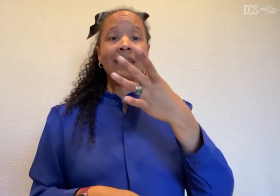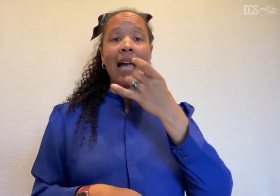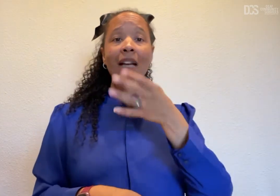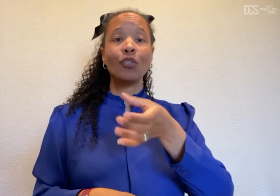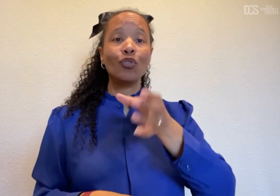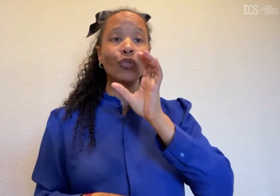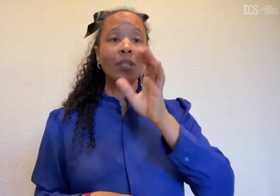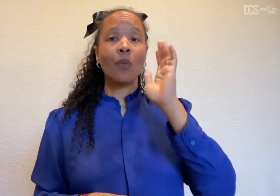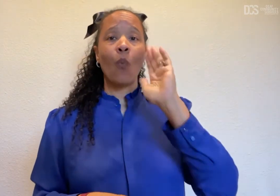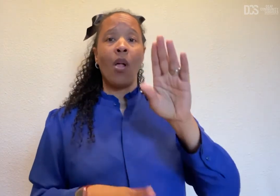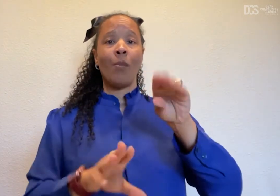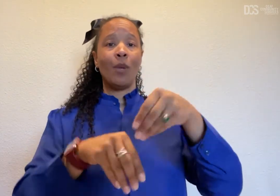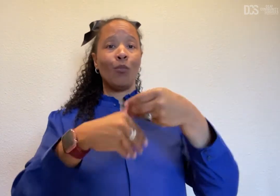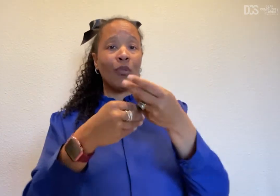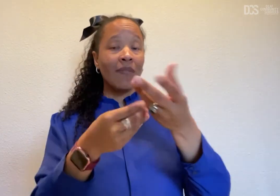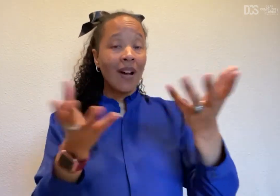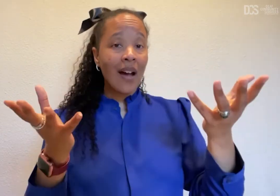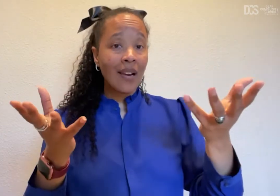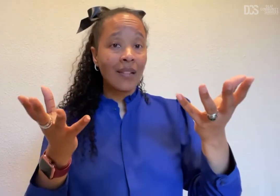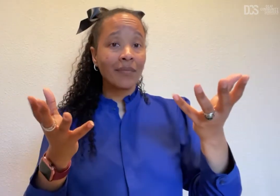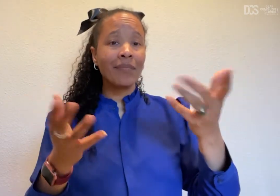Snacks and drinks will be provided.